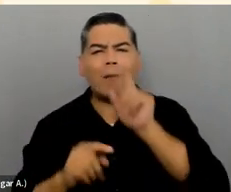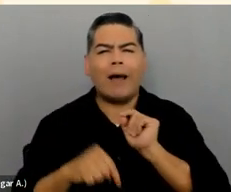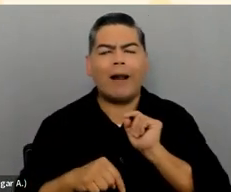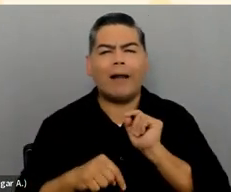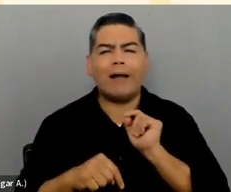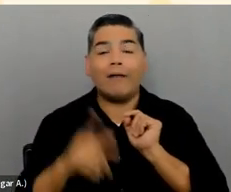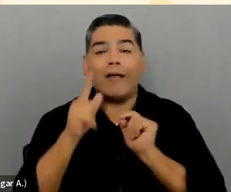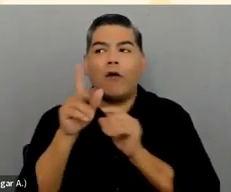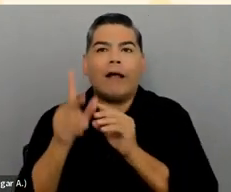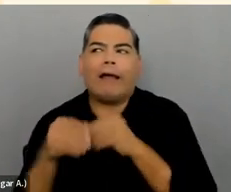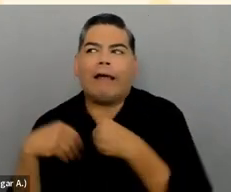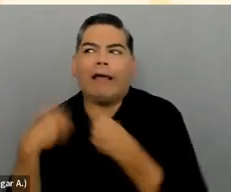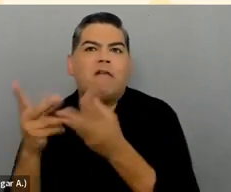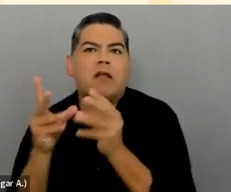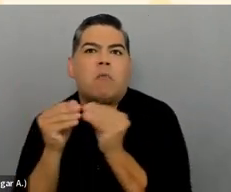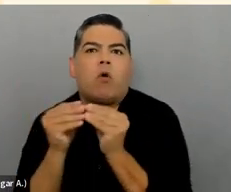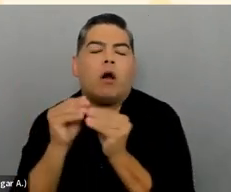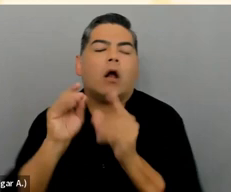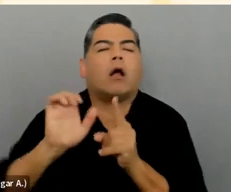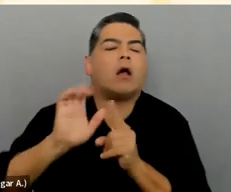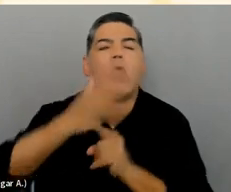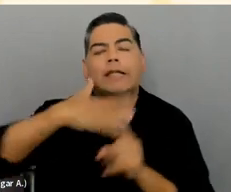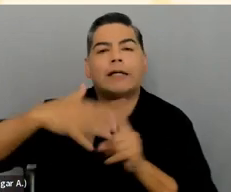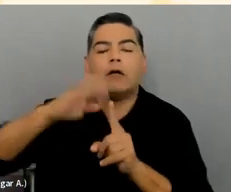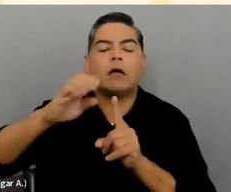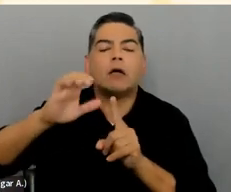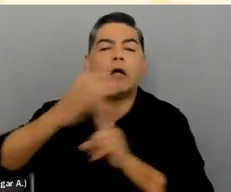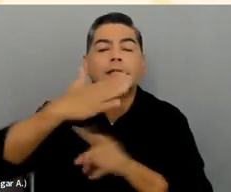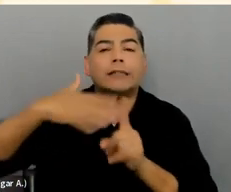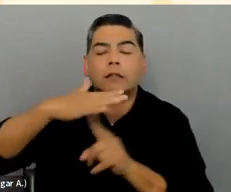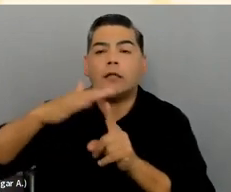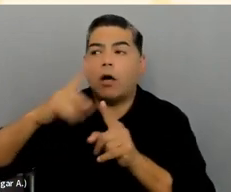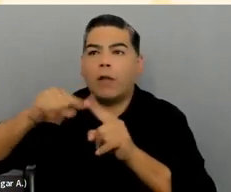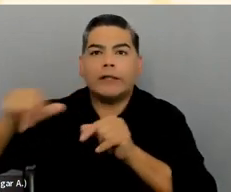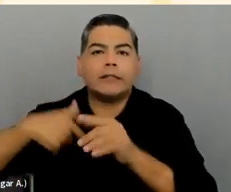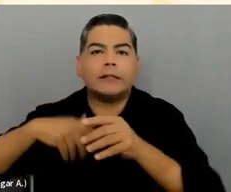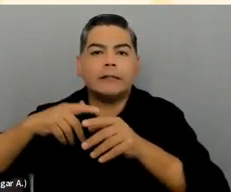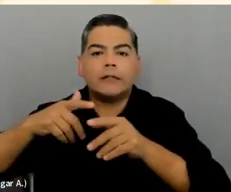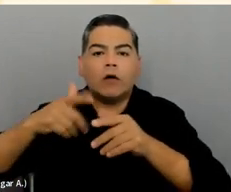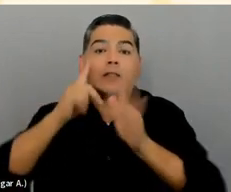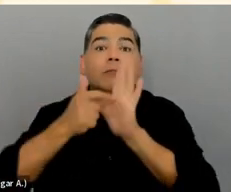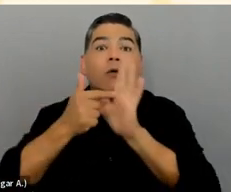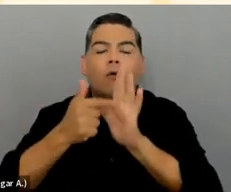any additional context around it. So you could say, On one side of my screen, I have the picture